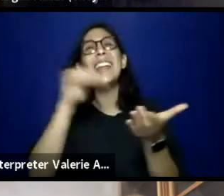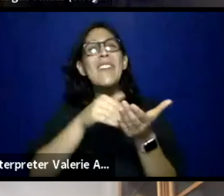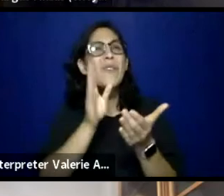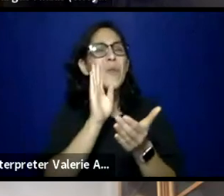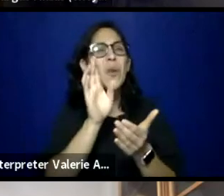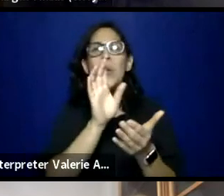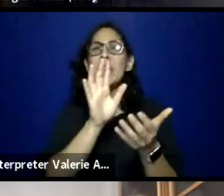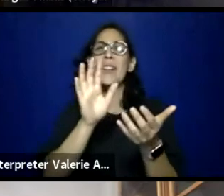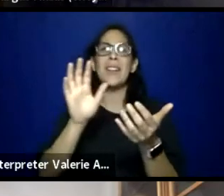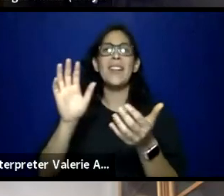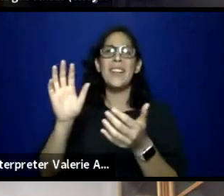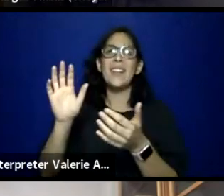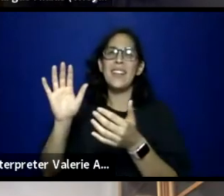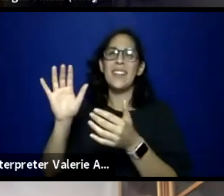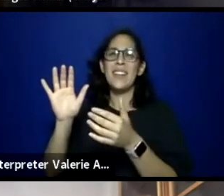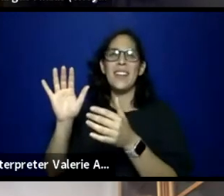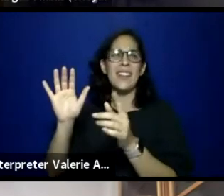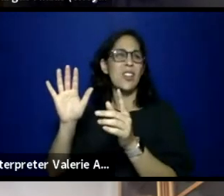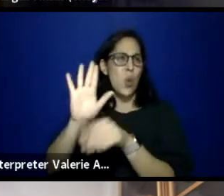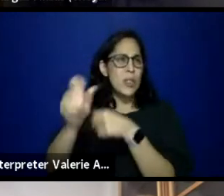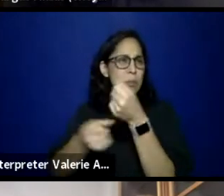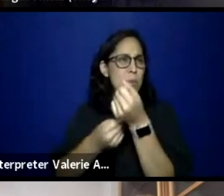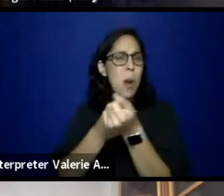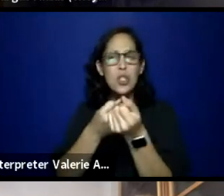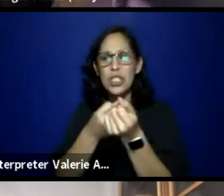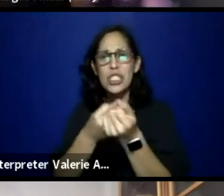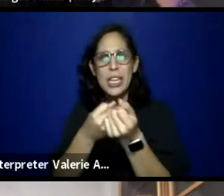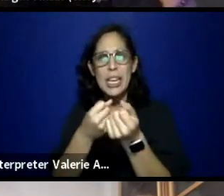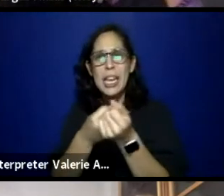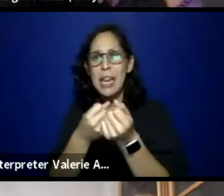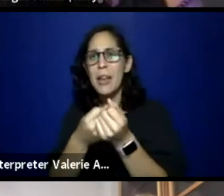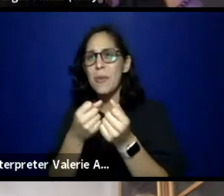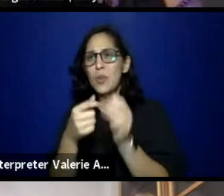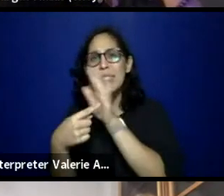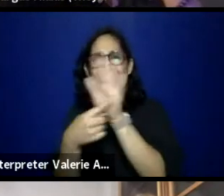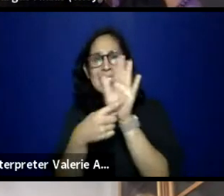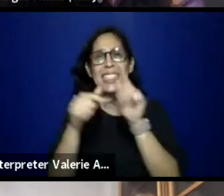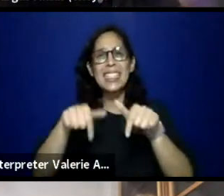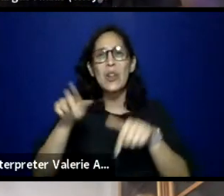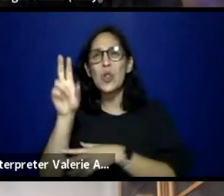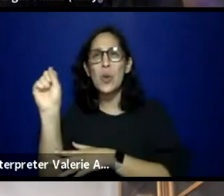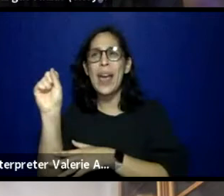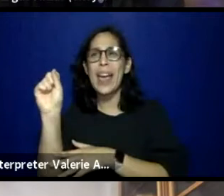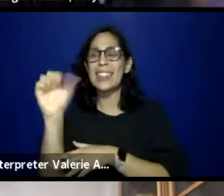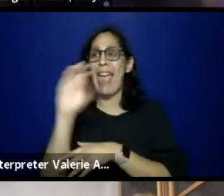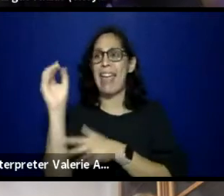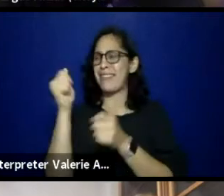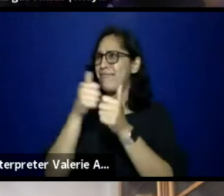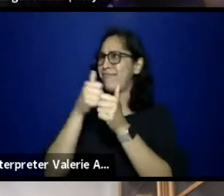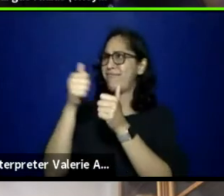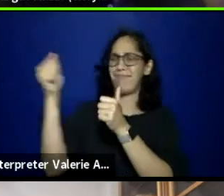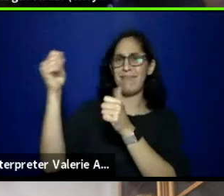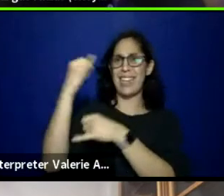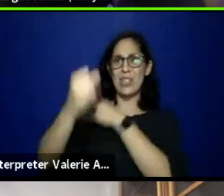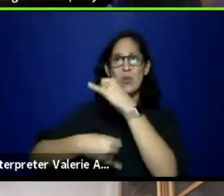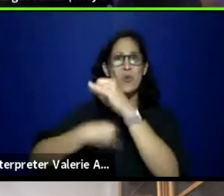and the opportunity to be seen within the U.S. and abroad. Thank you all so much, and we hope that you- Hold on.